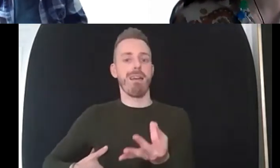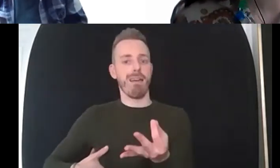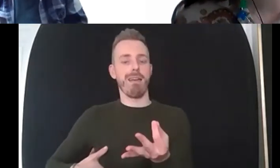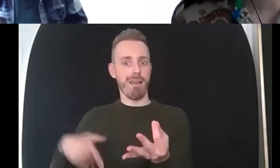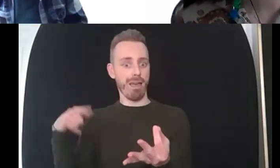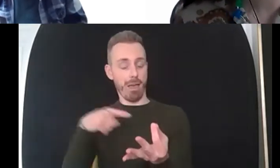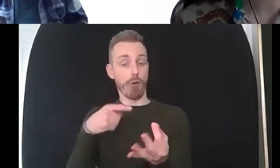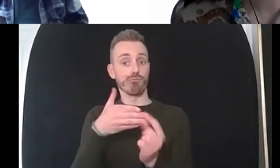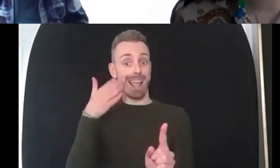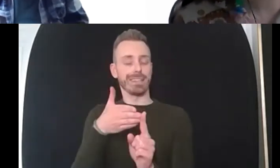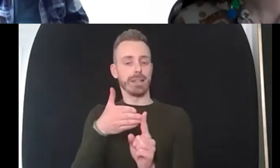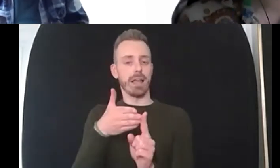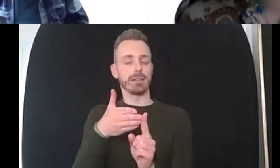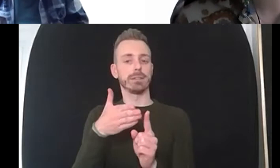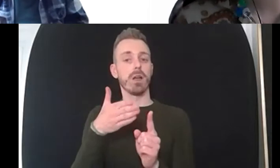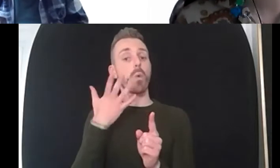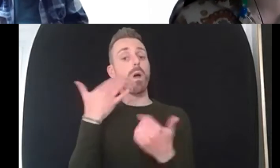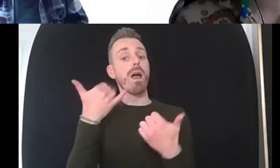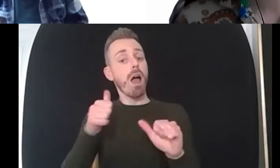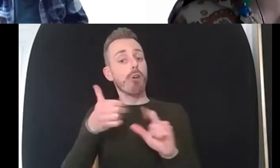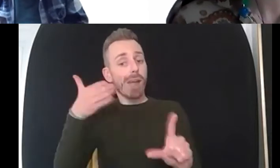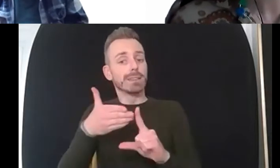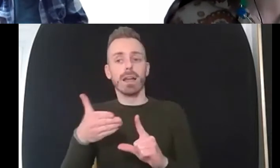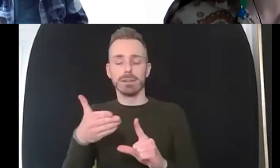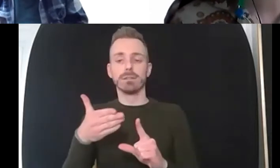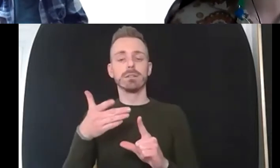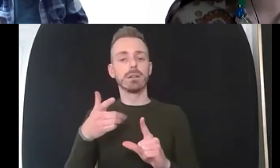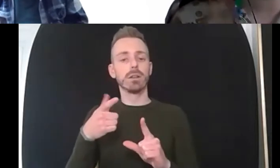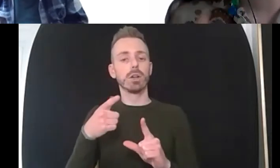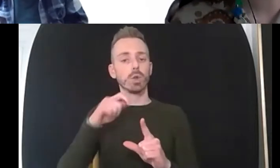if you can accept yourself then it intersects with the identity as well i guess and it can all feel